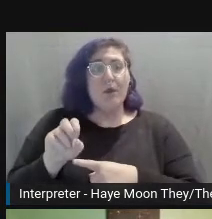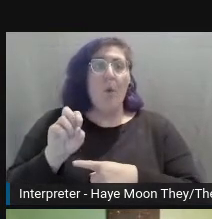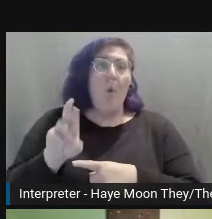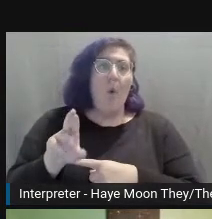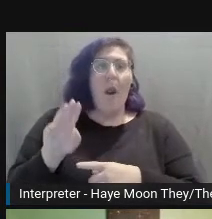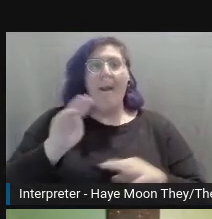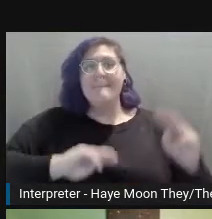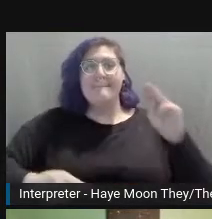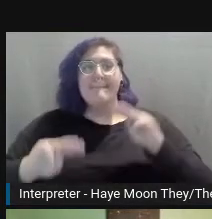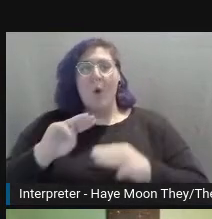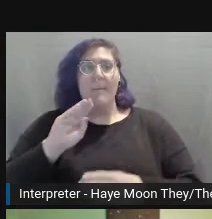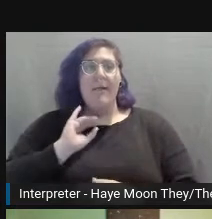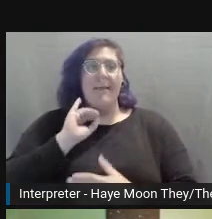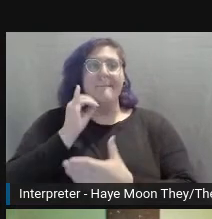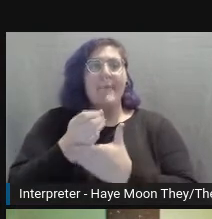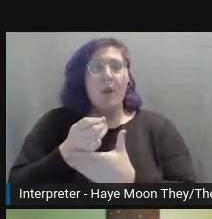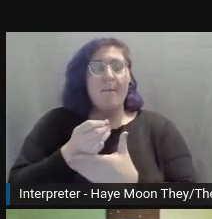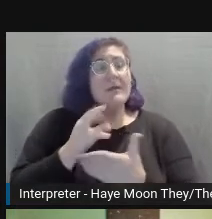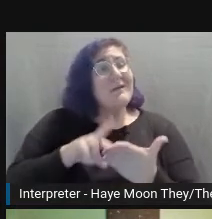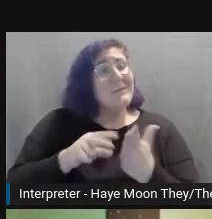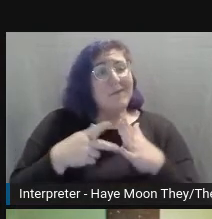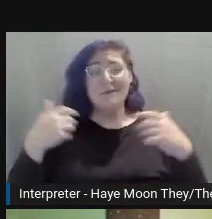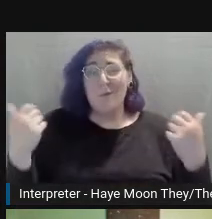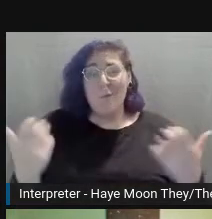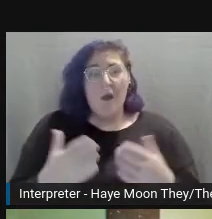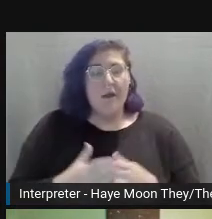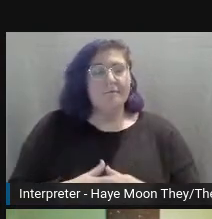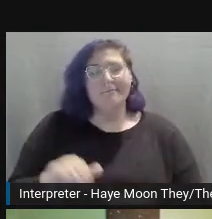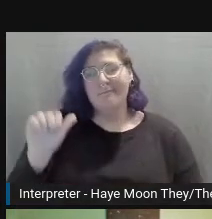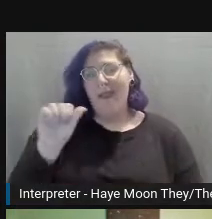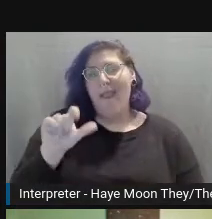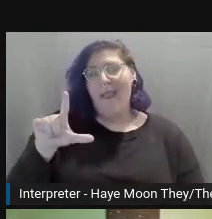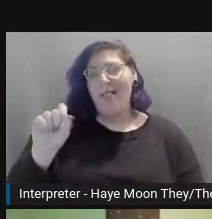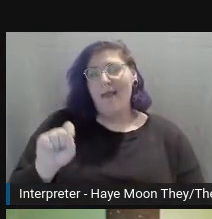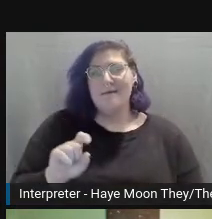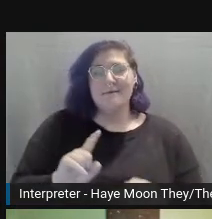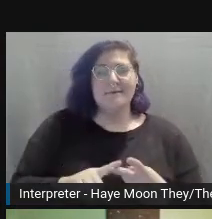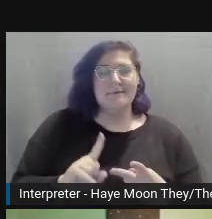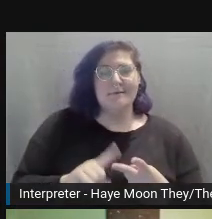We're talking about things such as ALS amyotrophic lateral sclerosis,